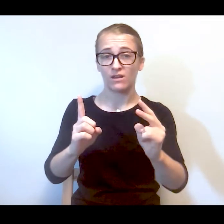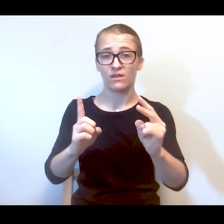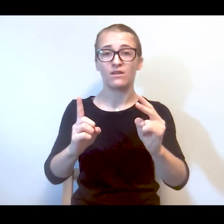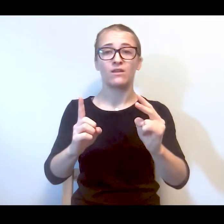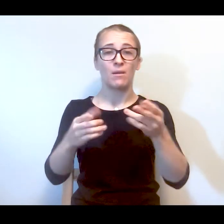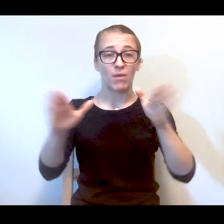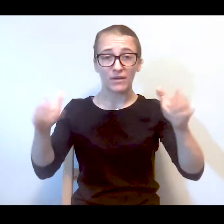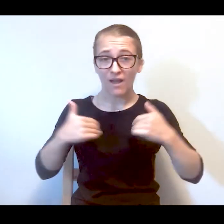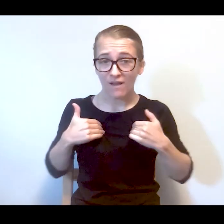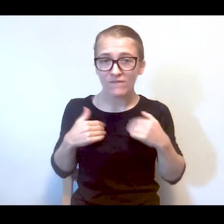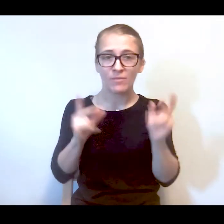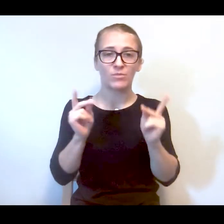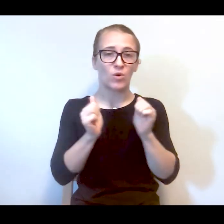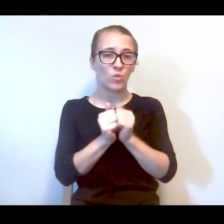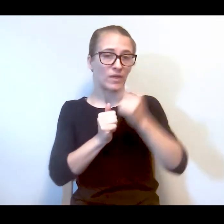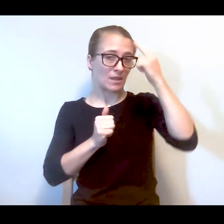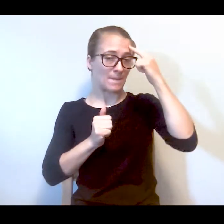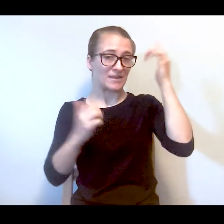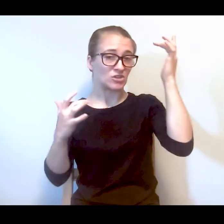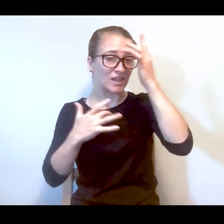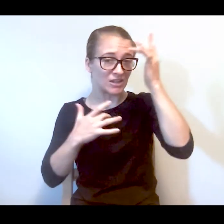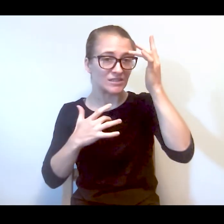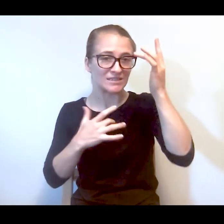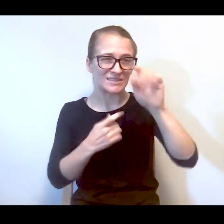that people with mental illness and particularly